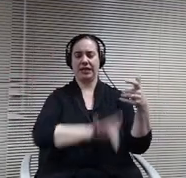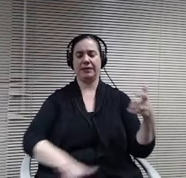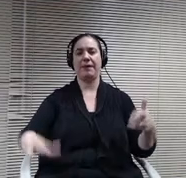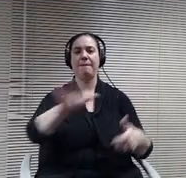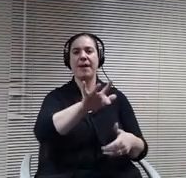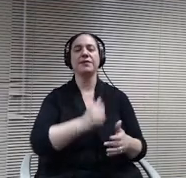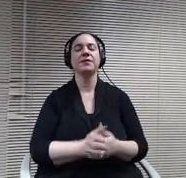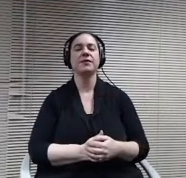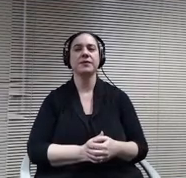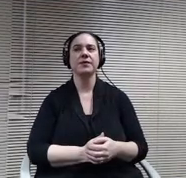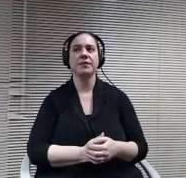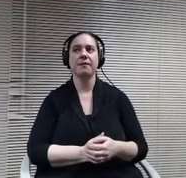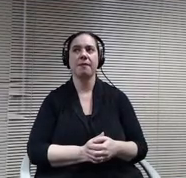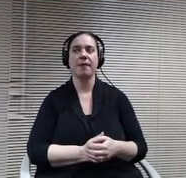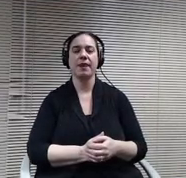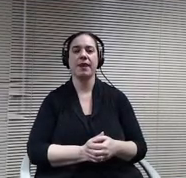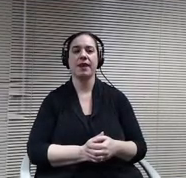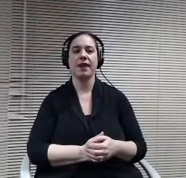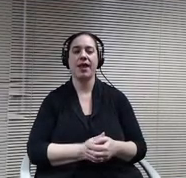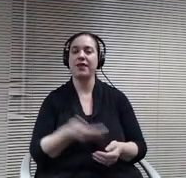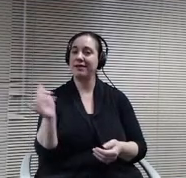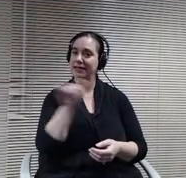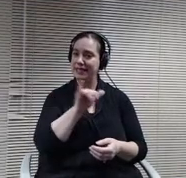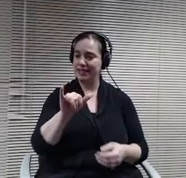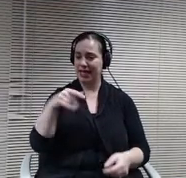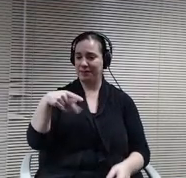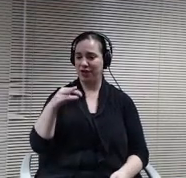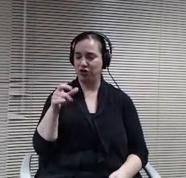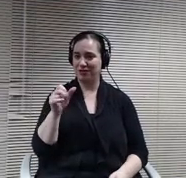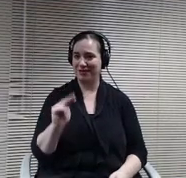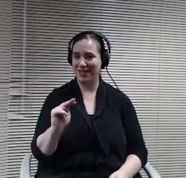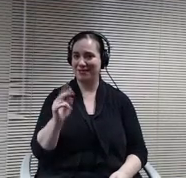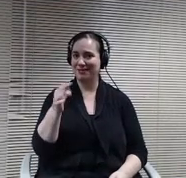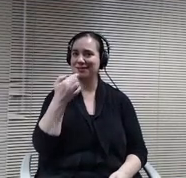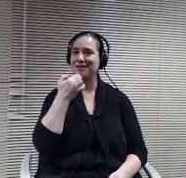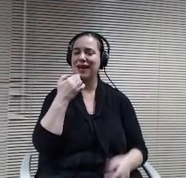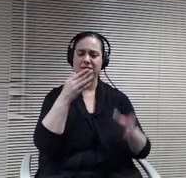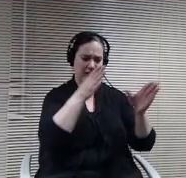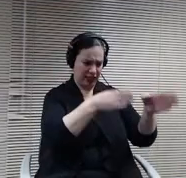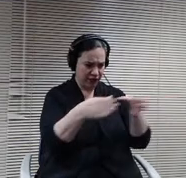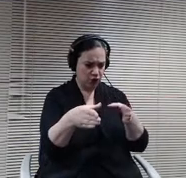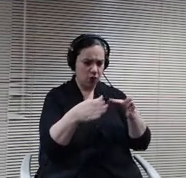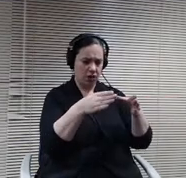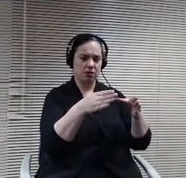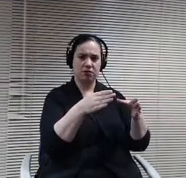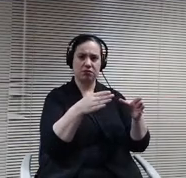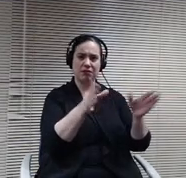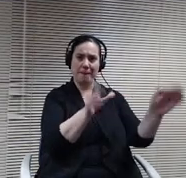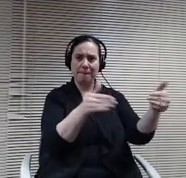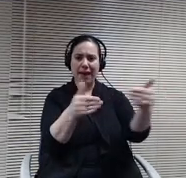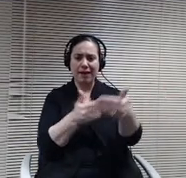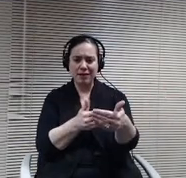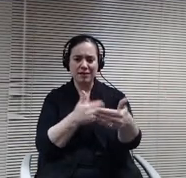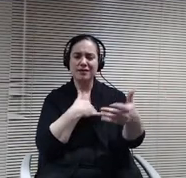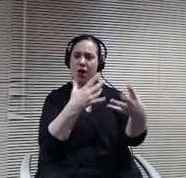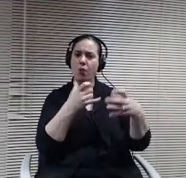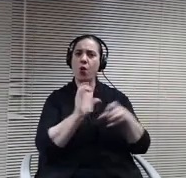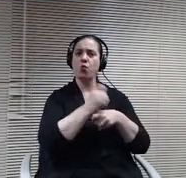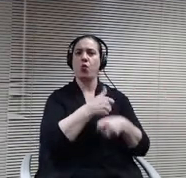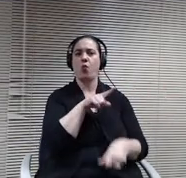Peterson side of individual spaces that we look to create as I called them labs. Learning labs of a greenhouse.